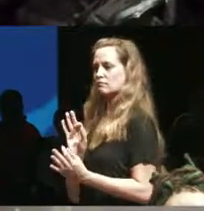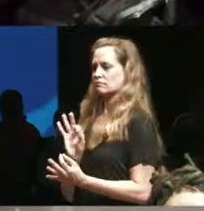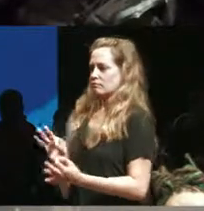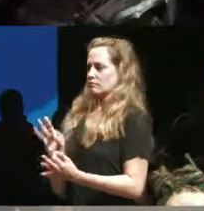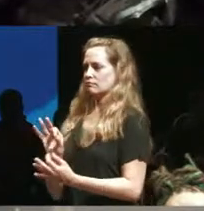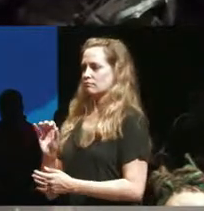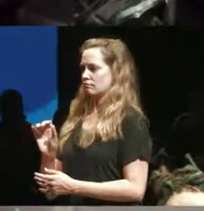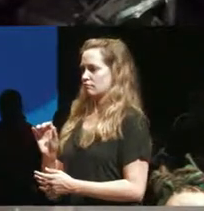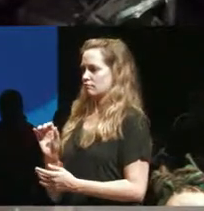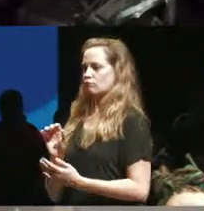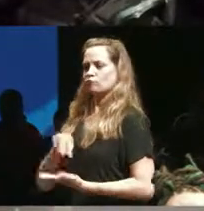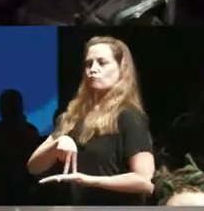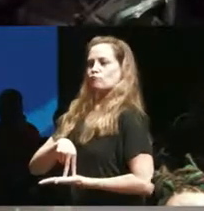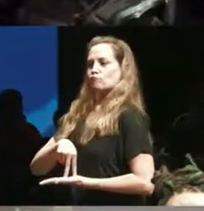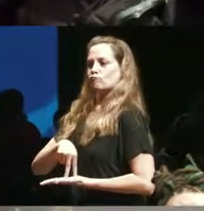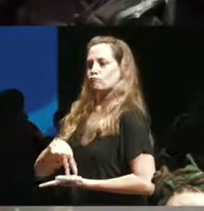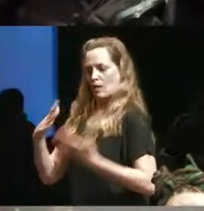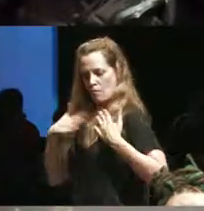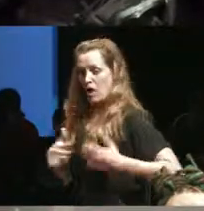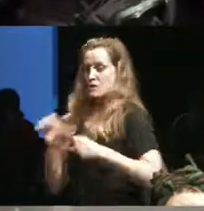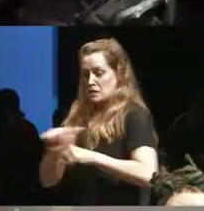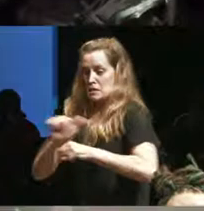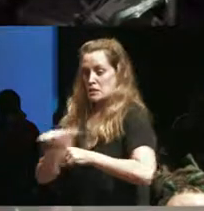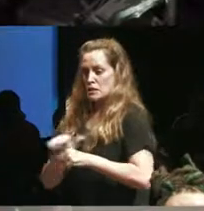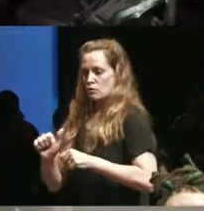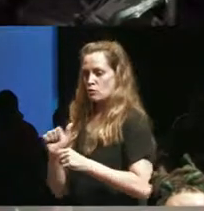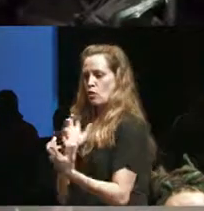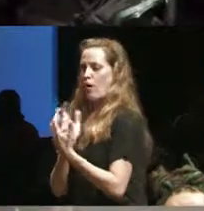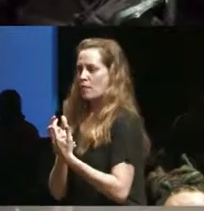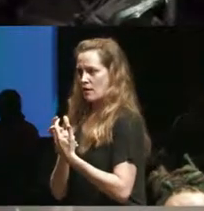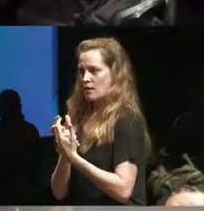that because their bodies have to overwork to accommodate in the world